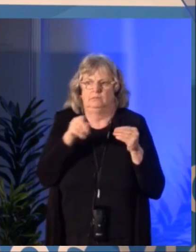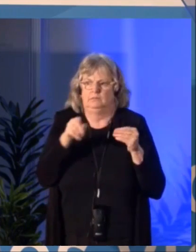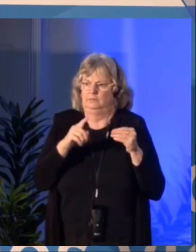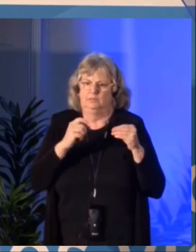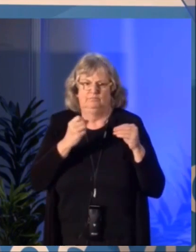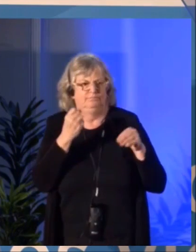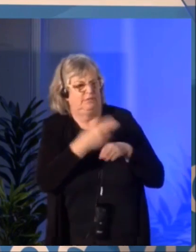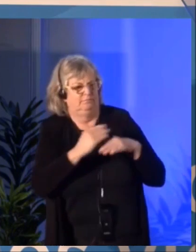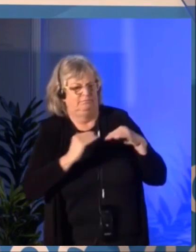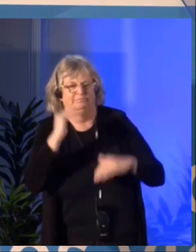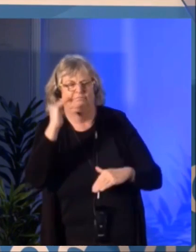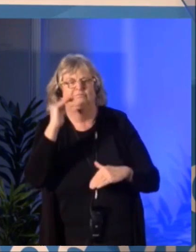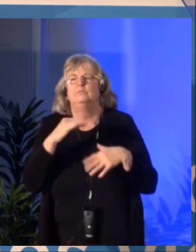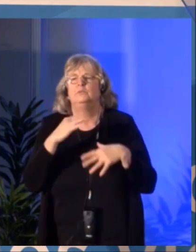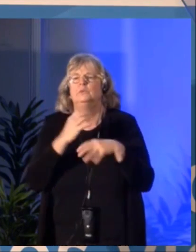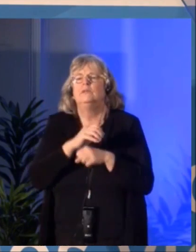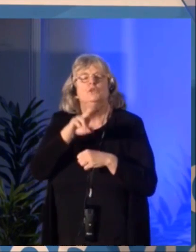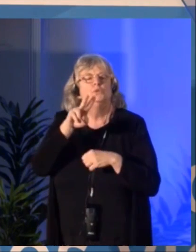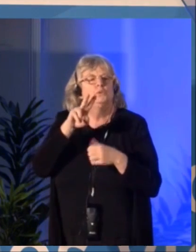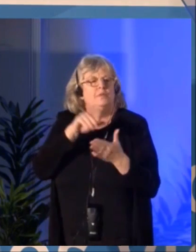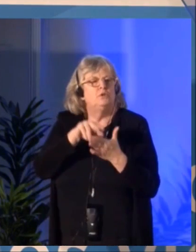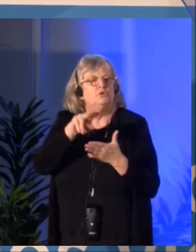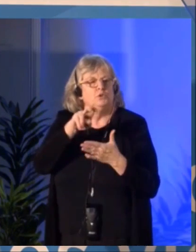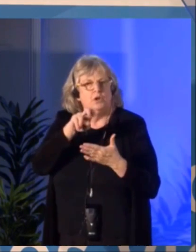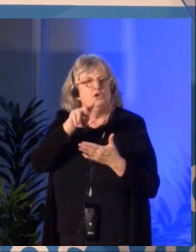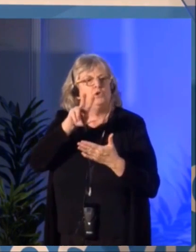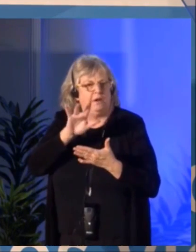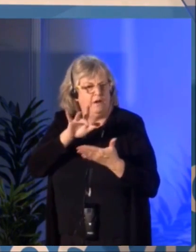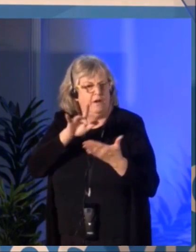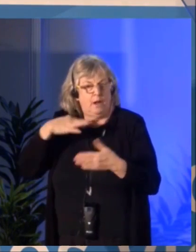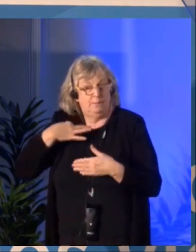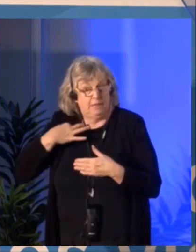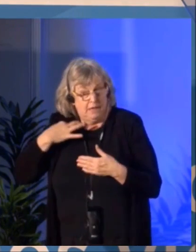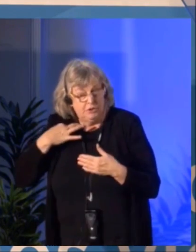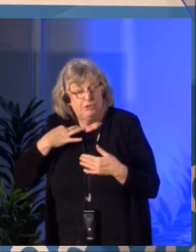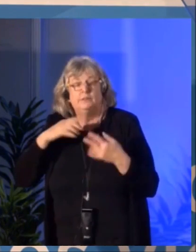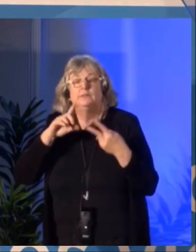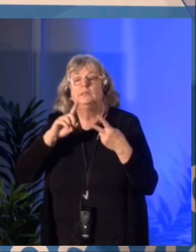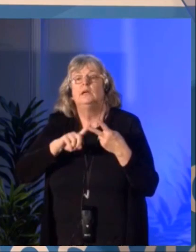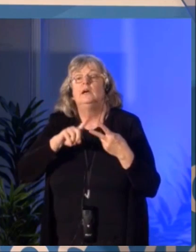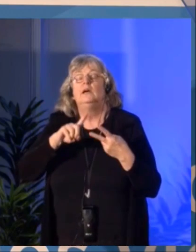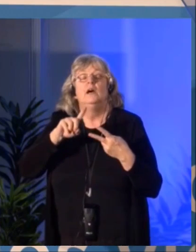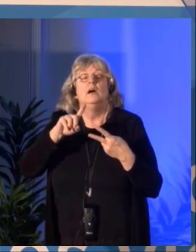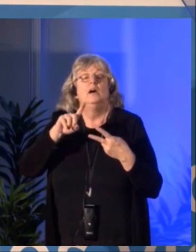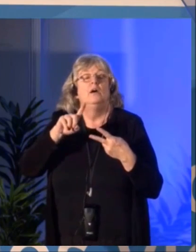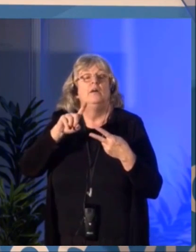The proposals we received totalled more than $440 million.